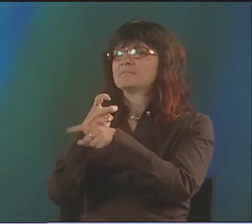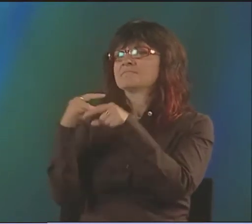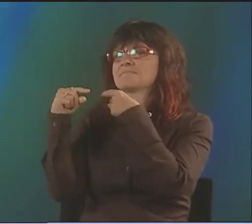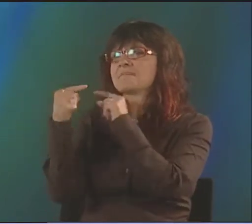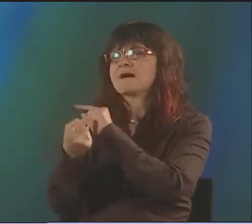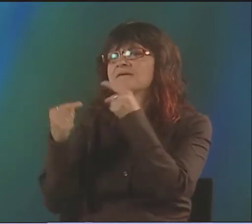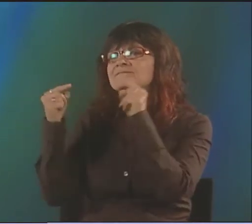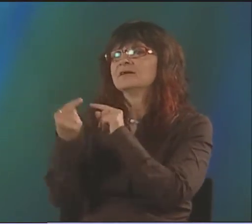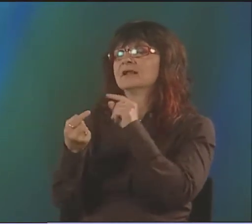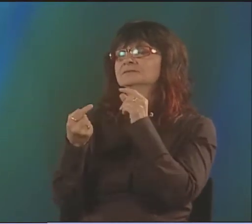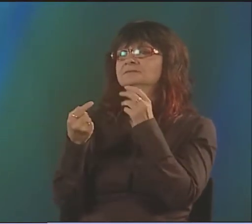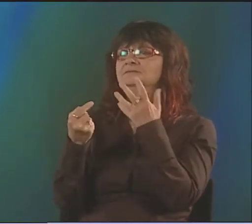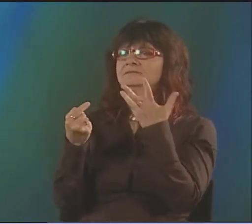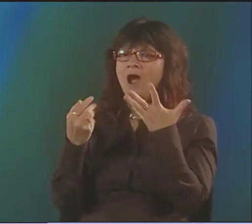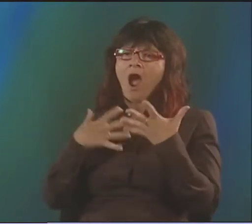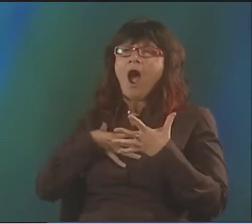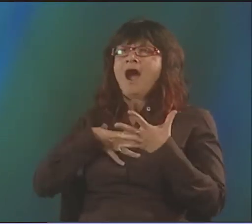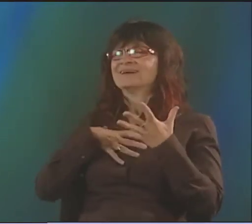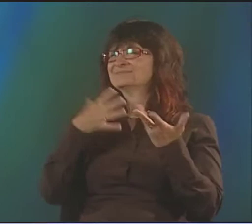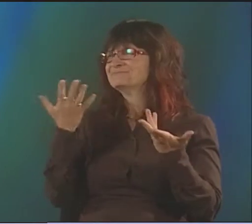IT'S WONDERFUL. IT'S INSPIRATIONAL.